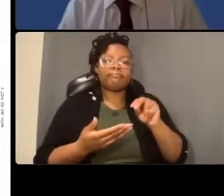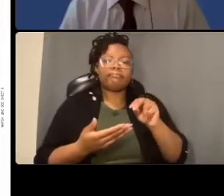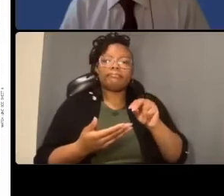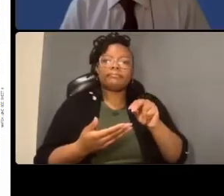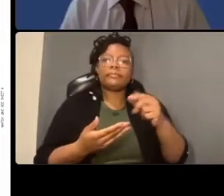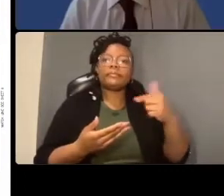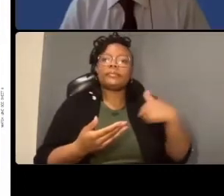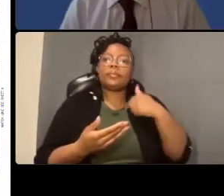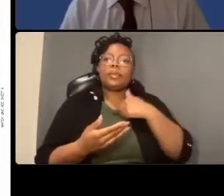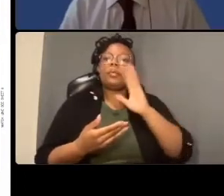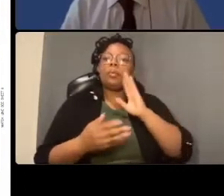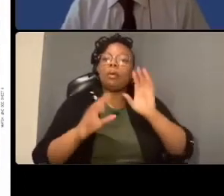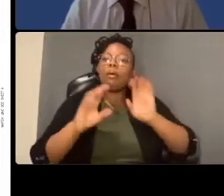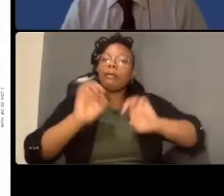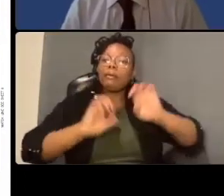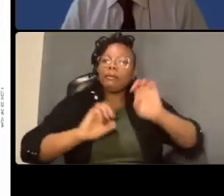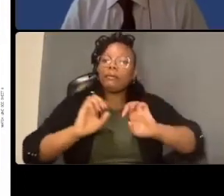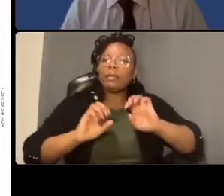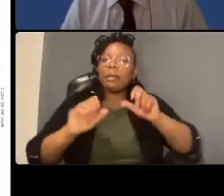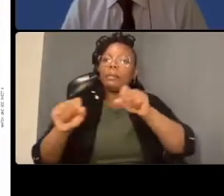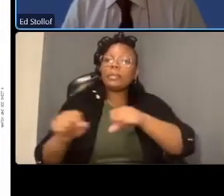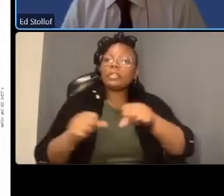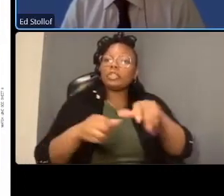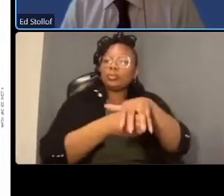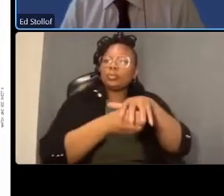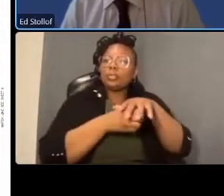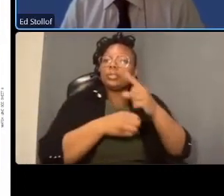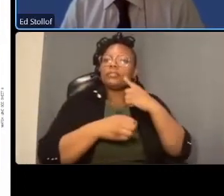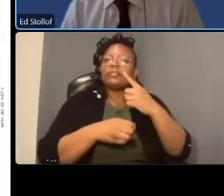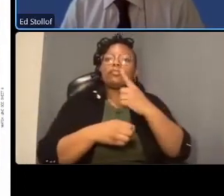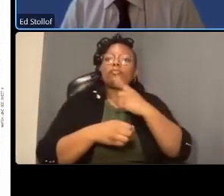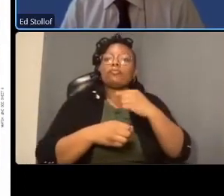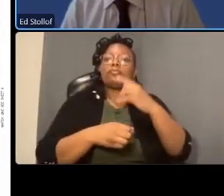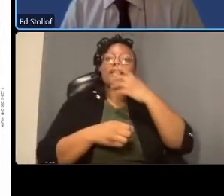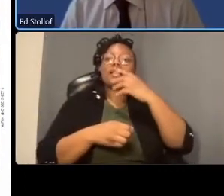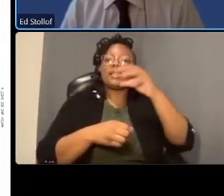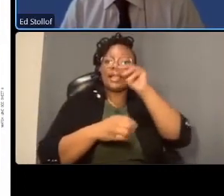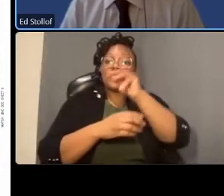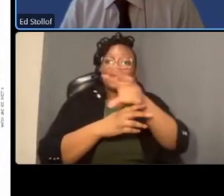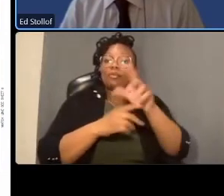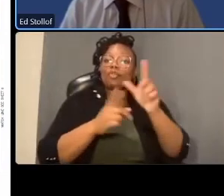cameras uh the automated enforcement cameras along the corridor uh they definitely will